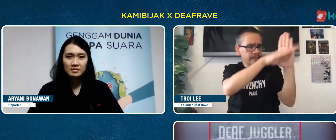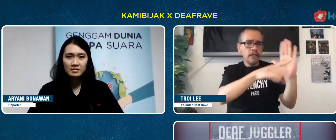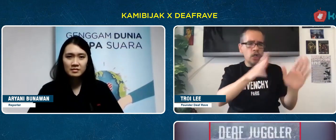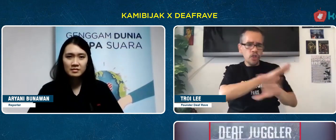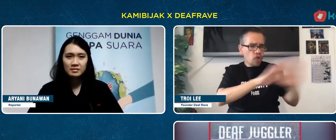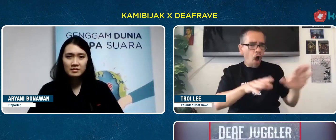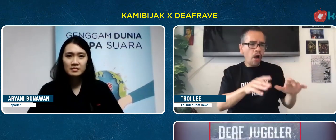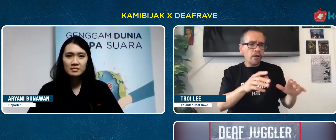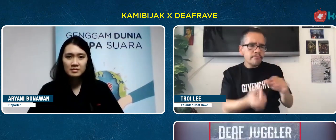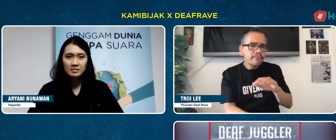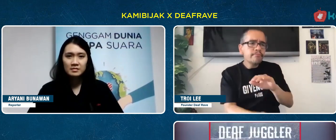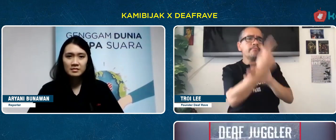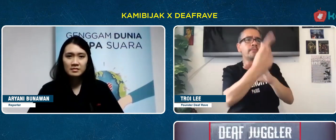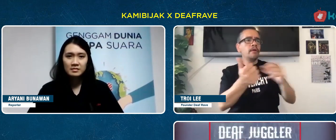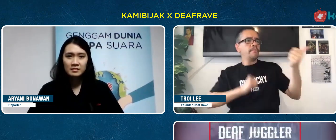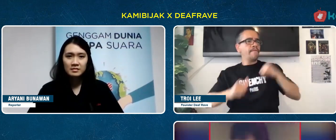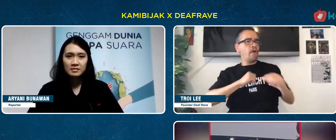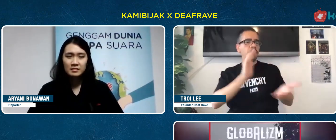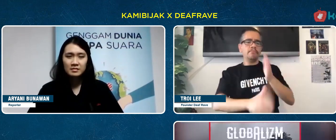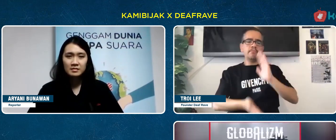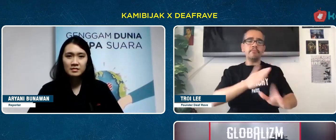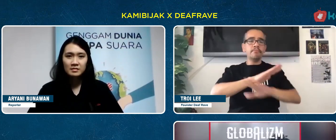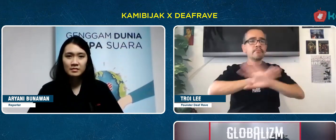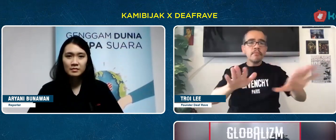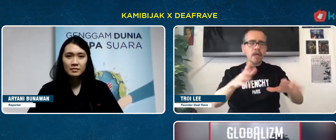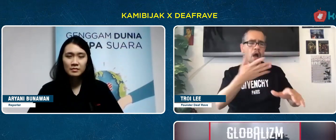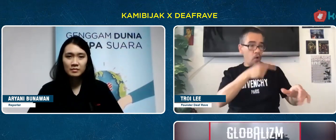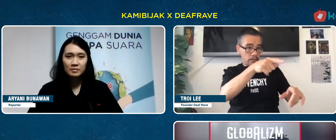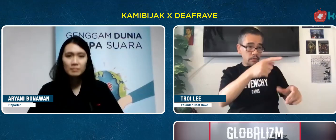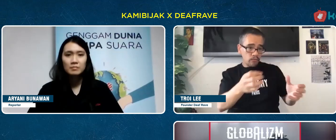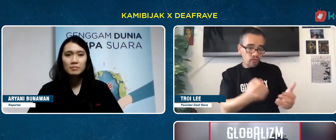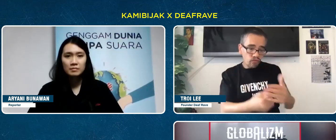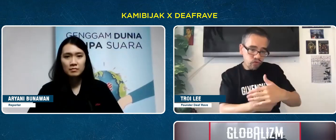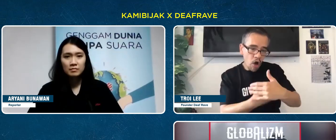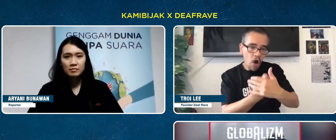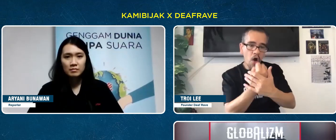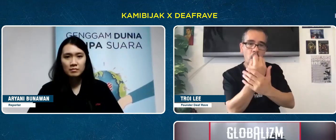I want them to grow, not just giving a show.